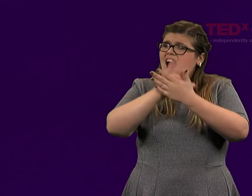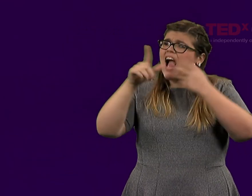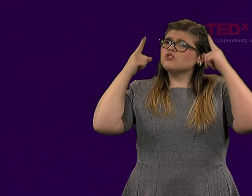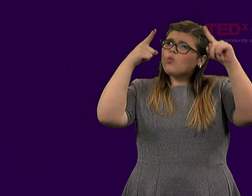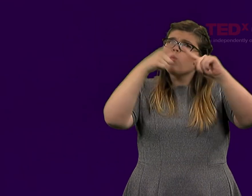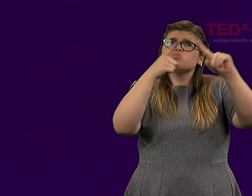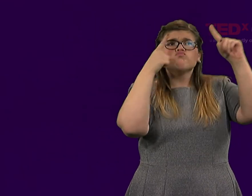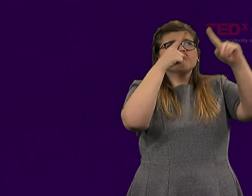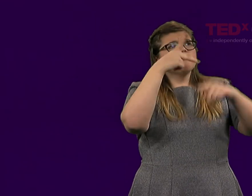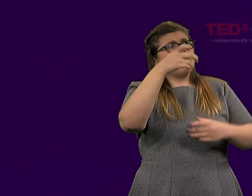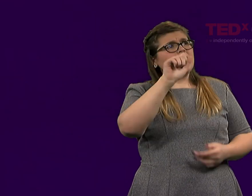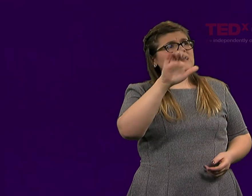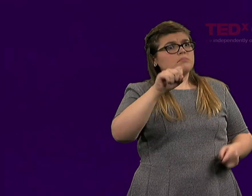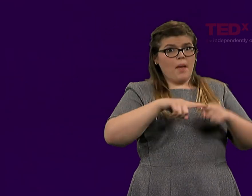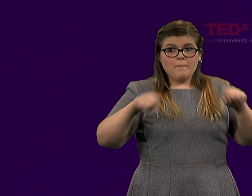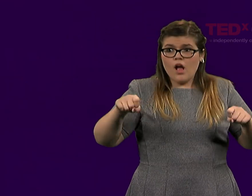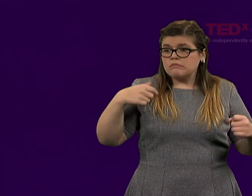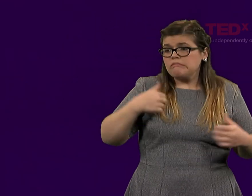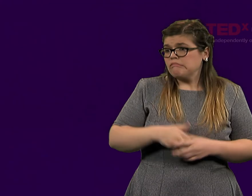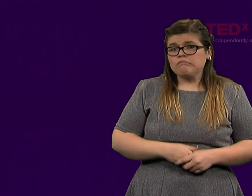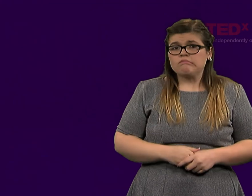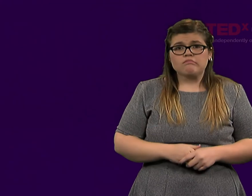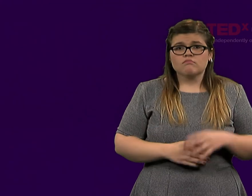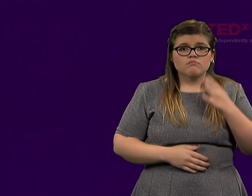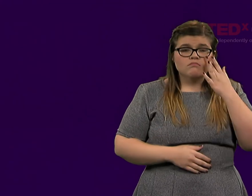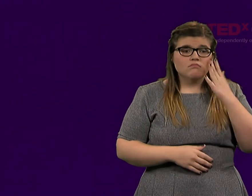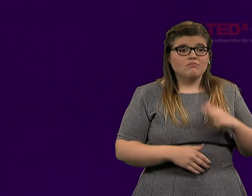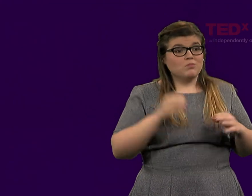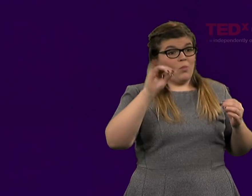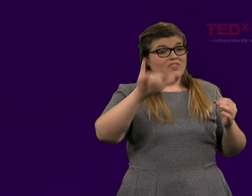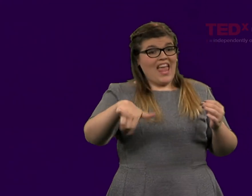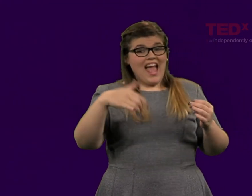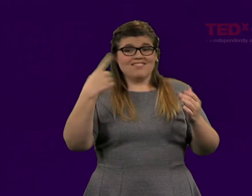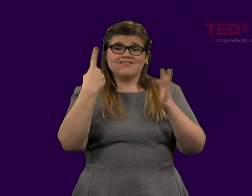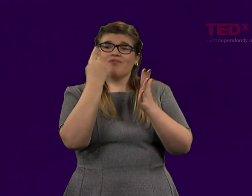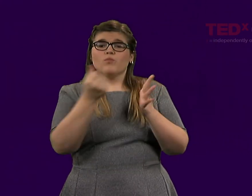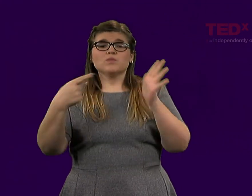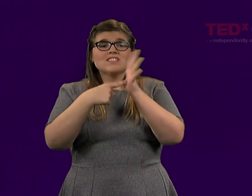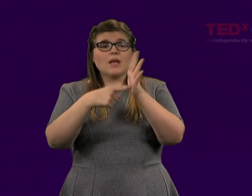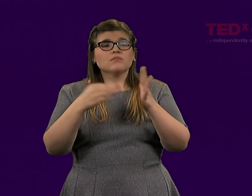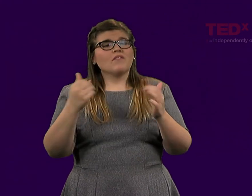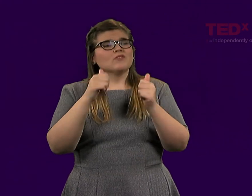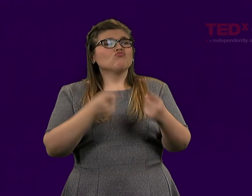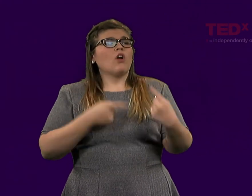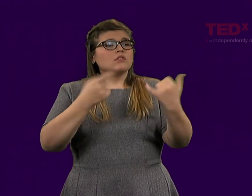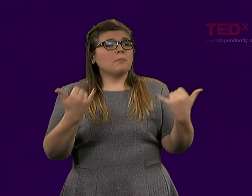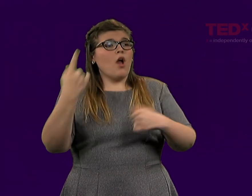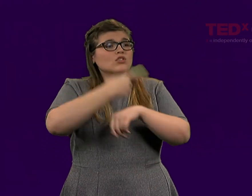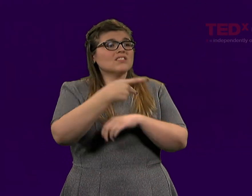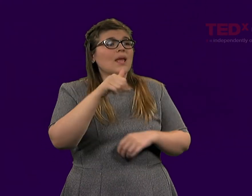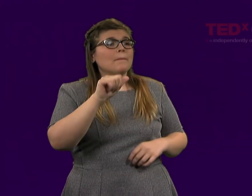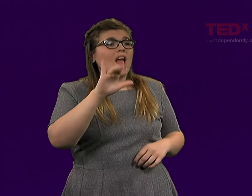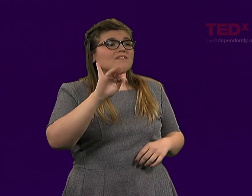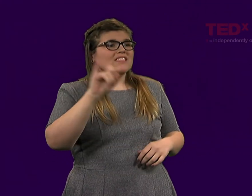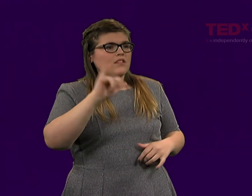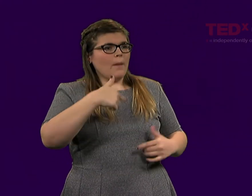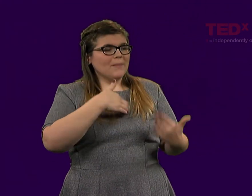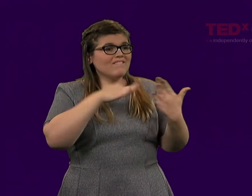Maybe through the ideology of pacifism. It may take some other movements as well. I have faced a lot of situations